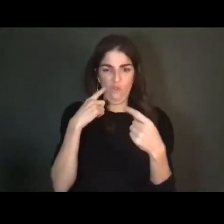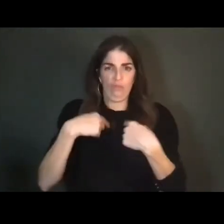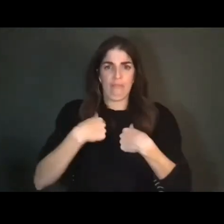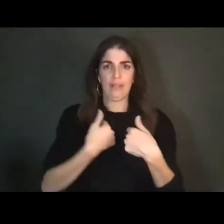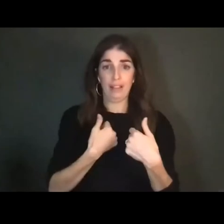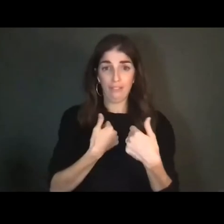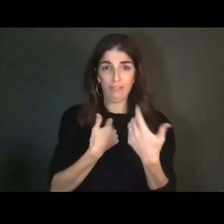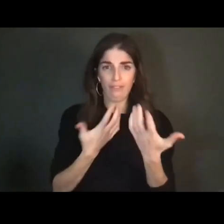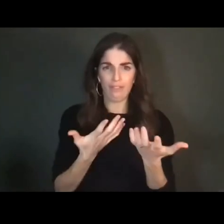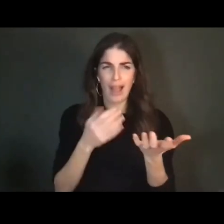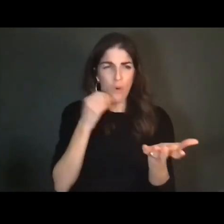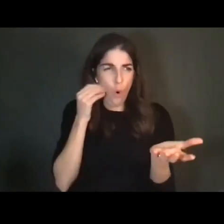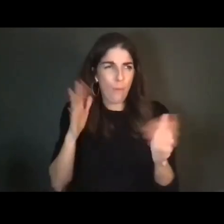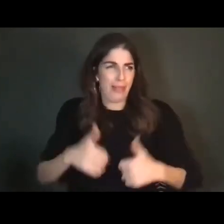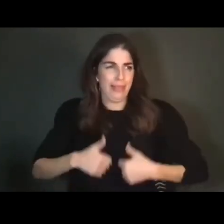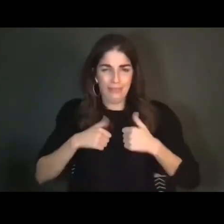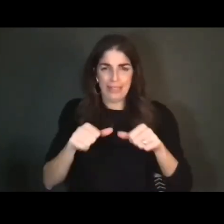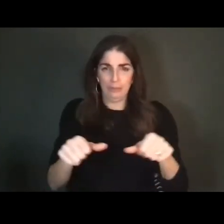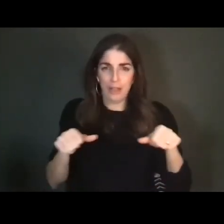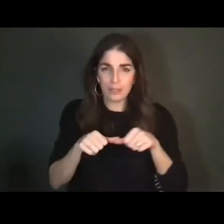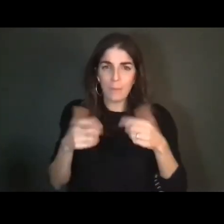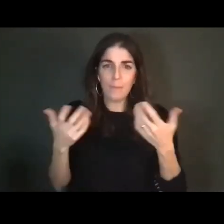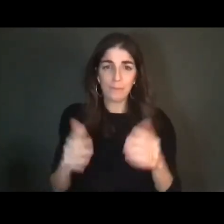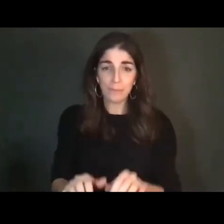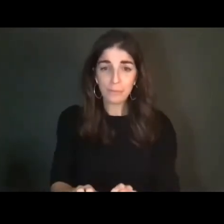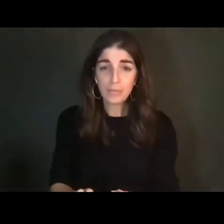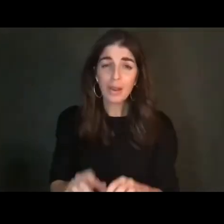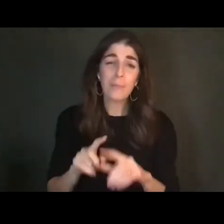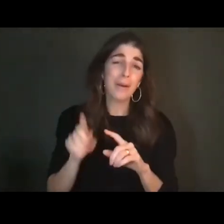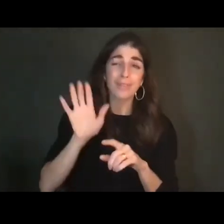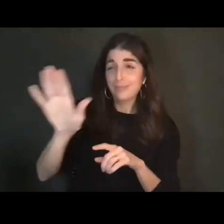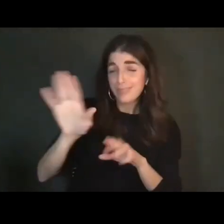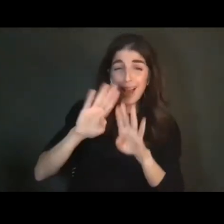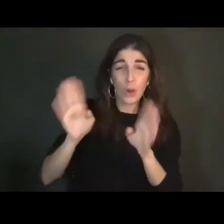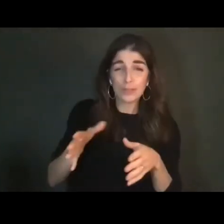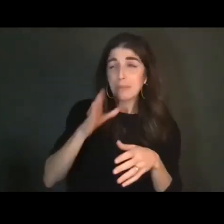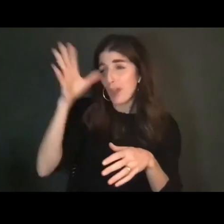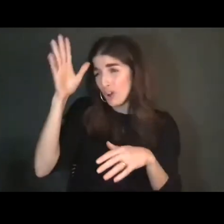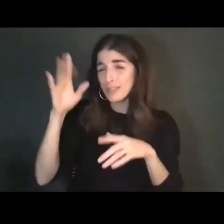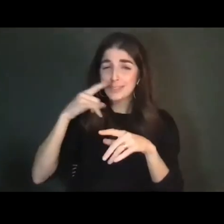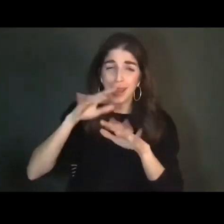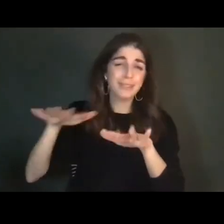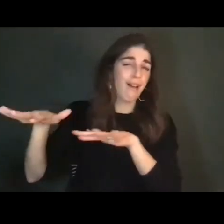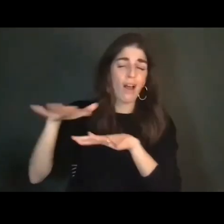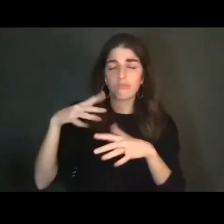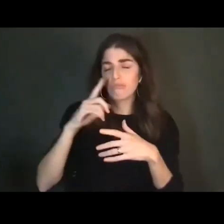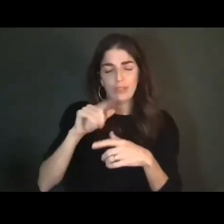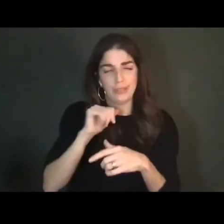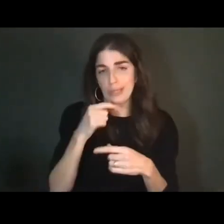but there, at my parents' with kids, it didn't work. My nephews were always coming in and